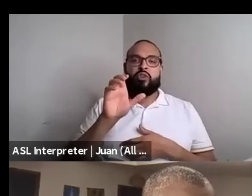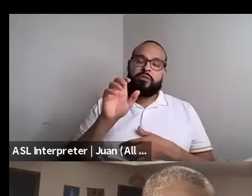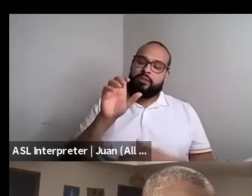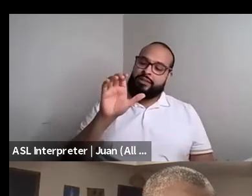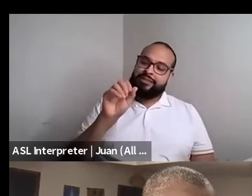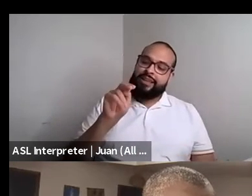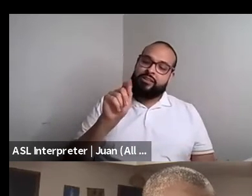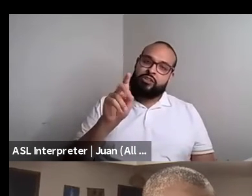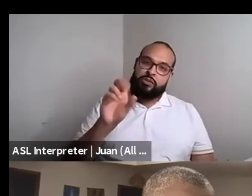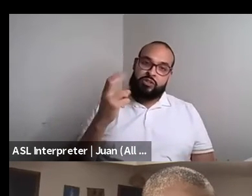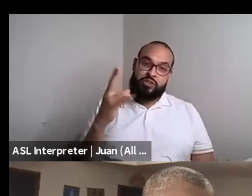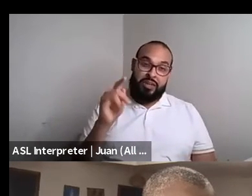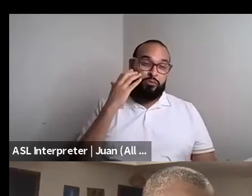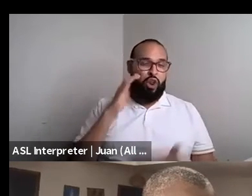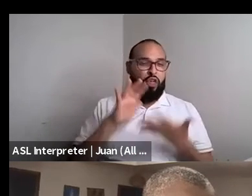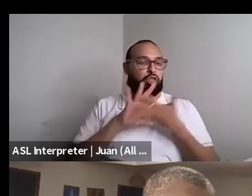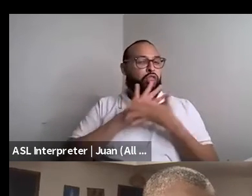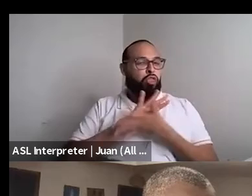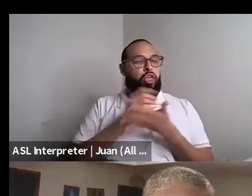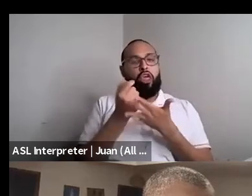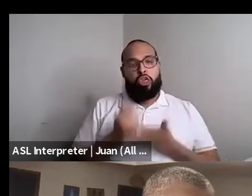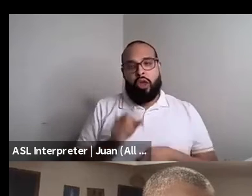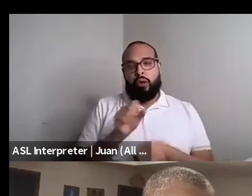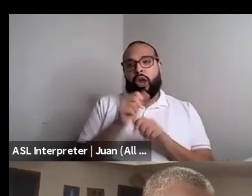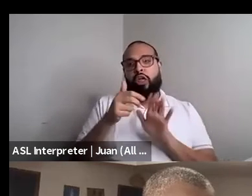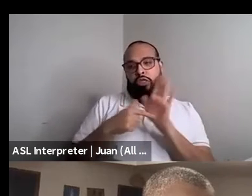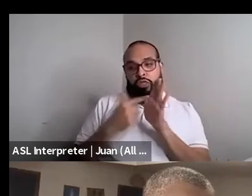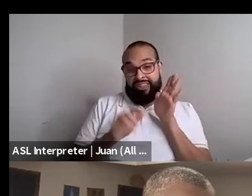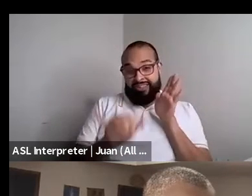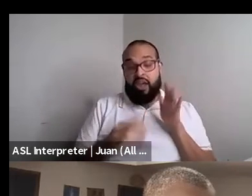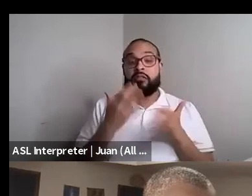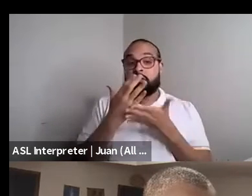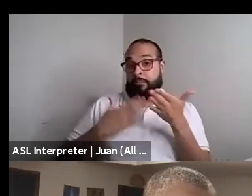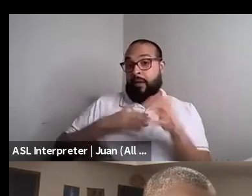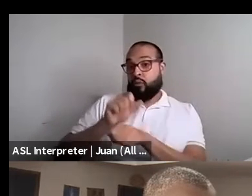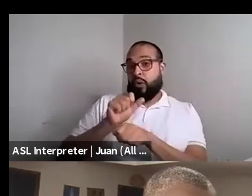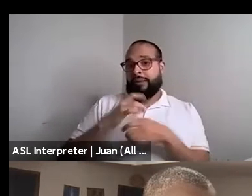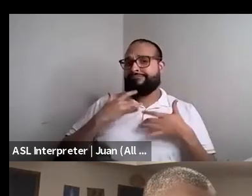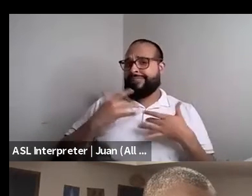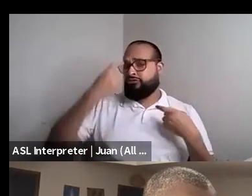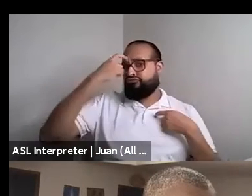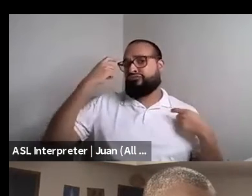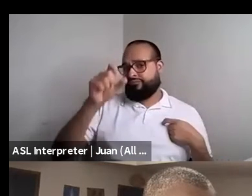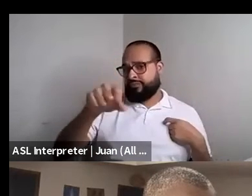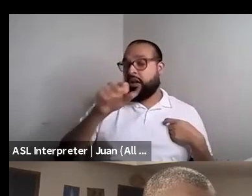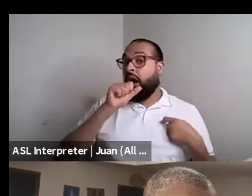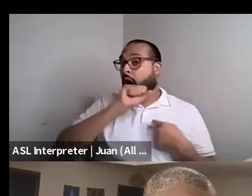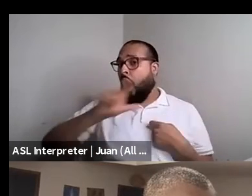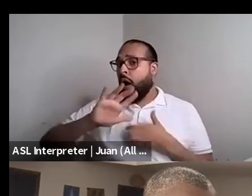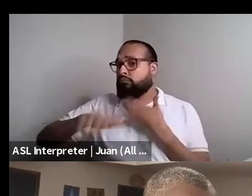Nahshon Anderson: The material that I write about it. Some of it is traumatic. Not all of it is traumatic. But basically, my situation is me.